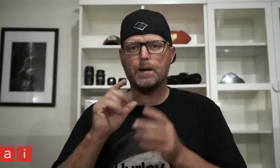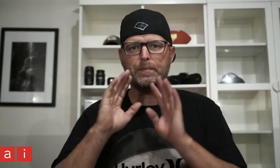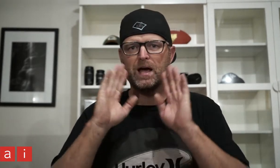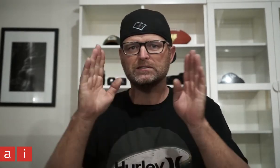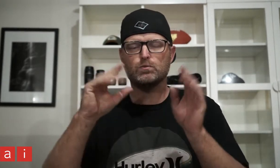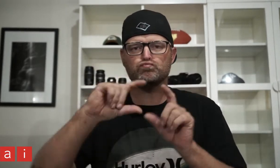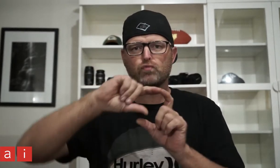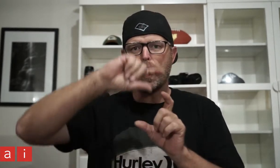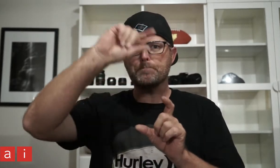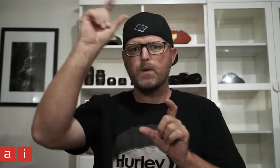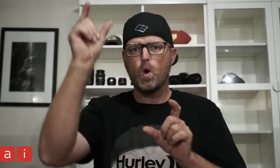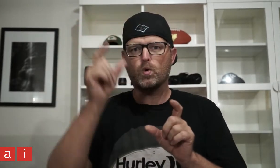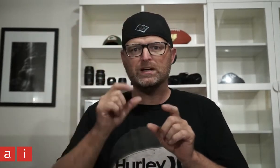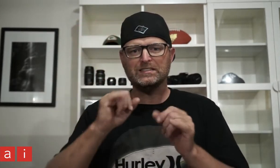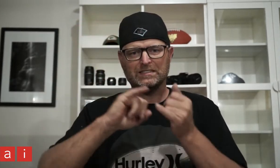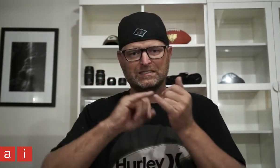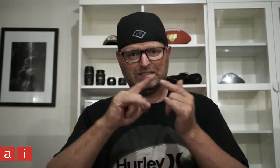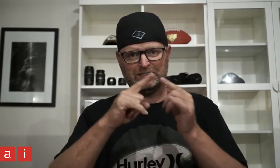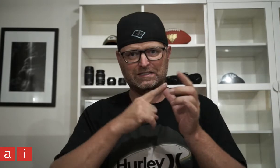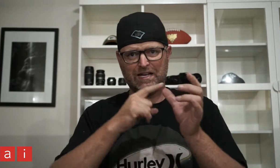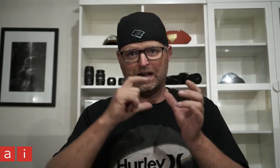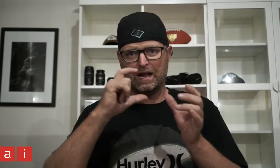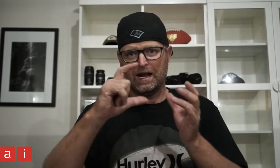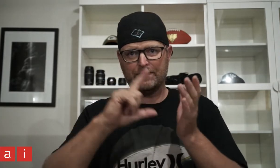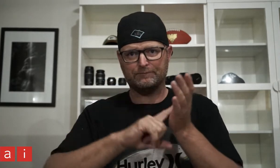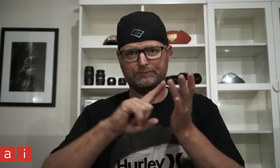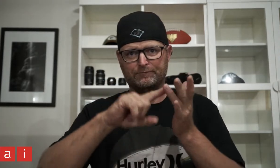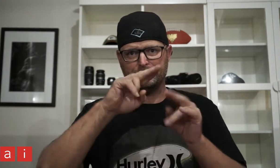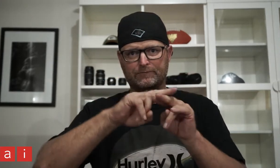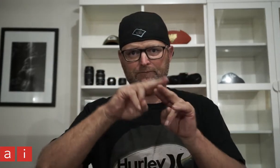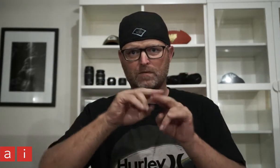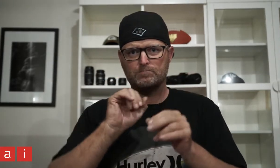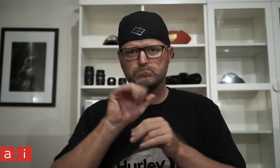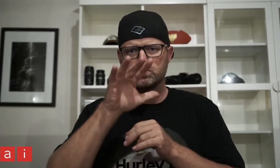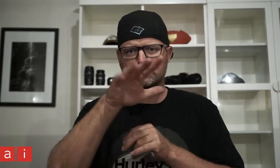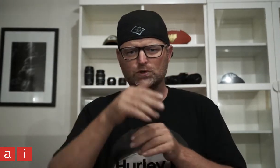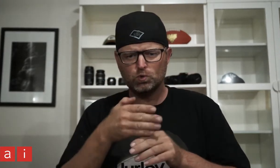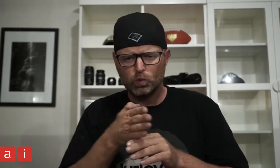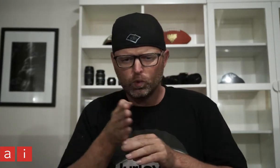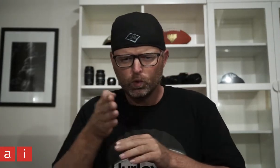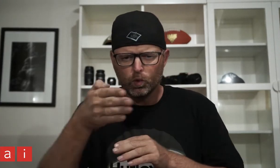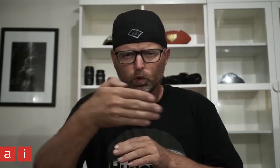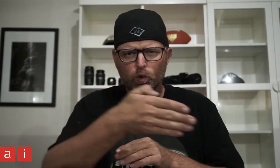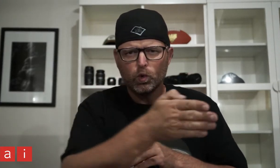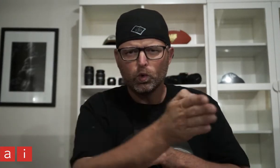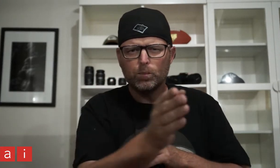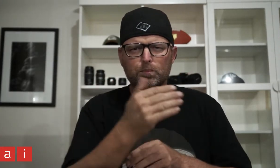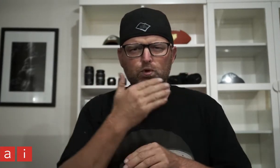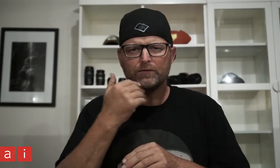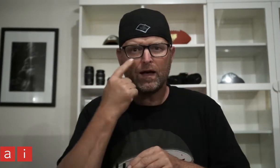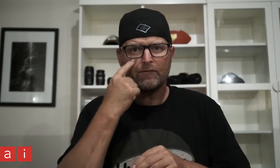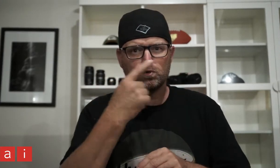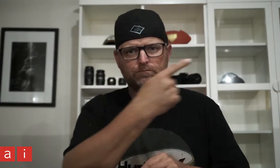is 'Rainbow with Sea Cliff Bridge'. Beautiful. Have a look...